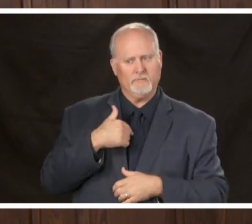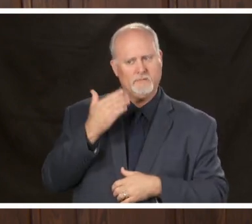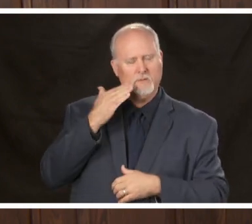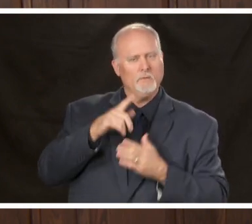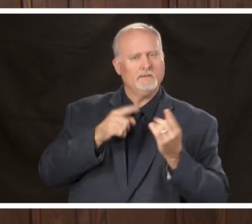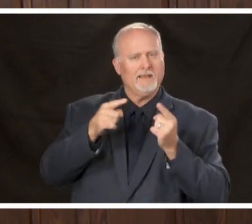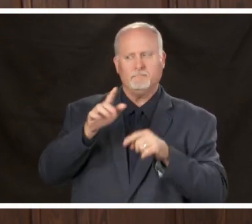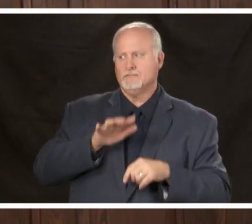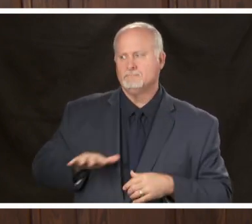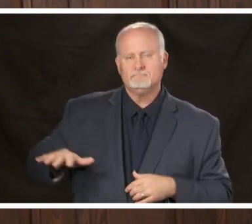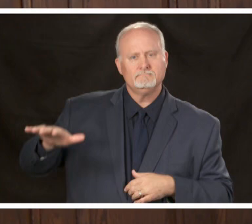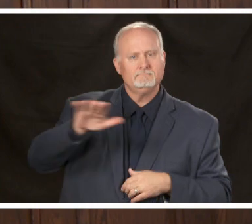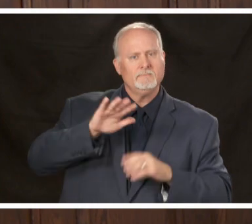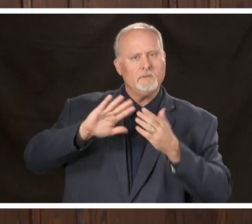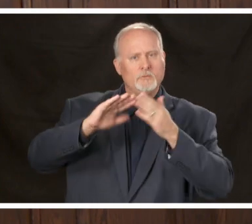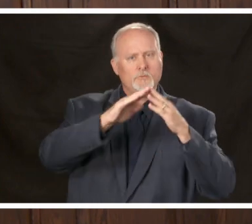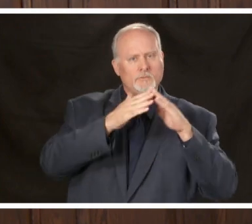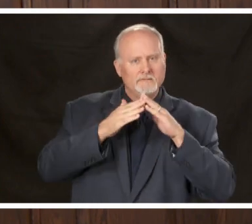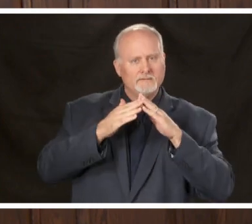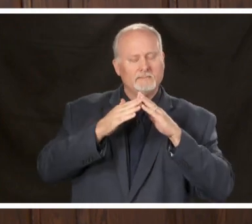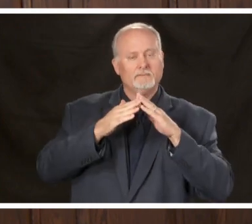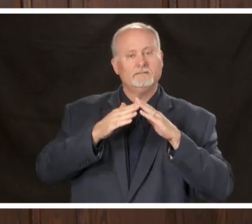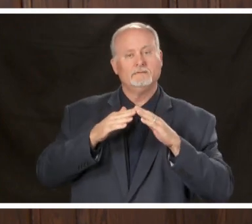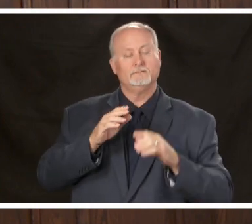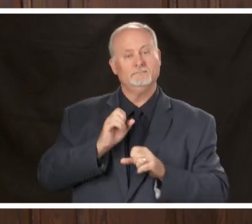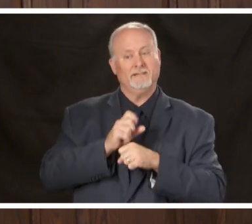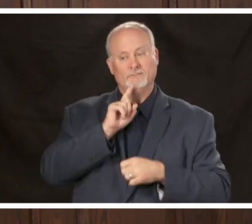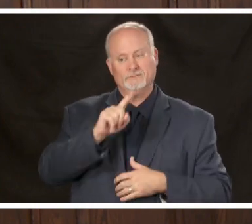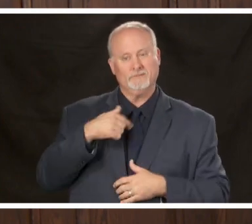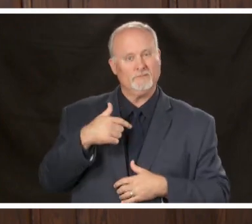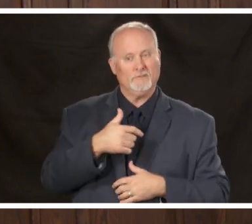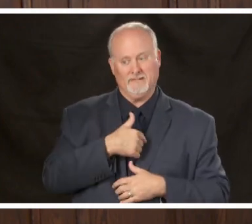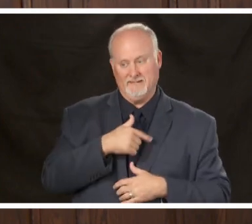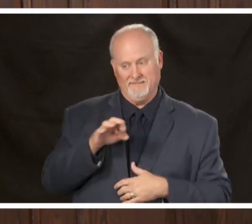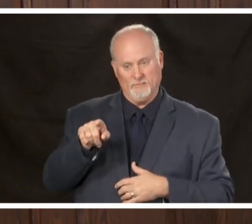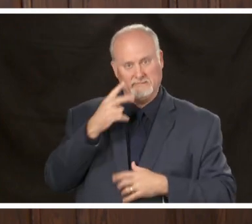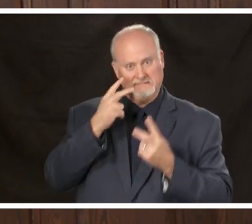on in our community and so that we can have indications if we need to slow